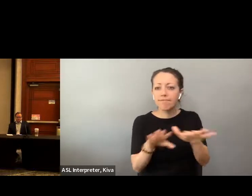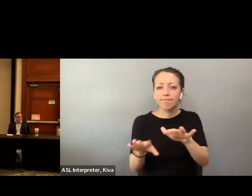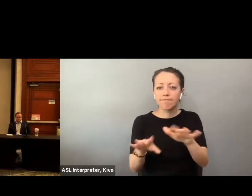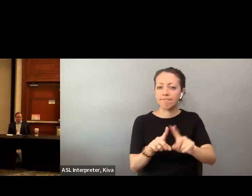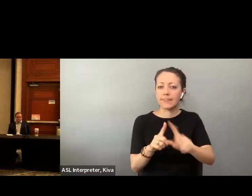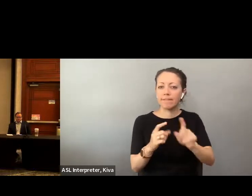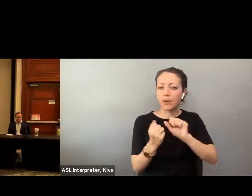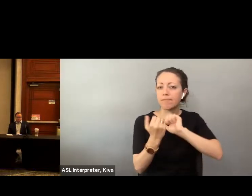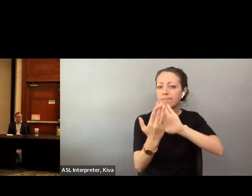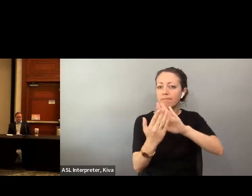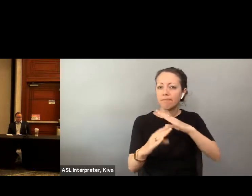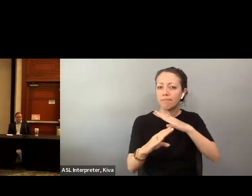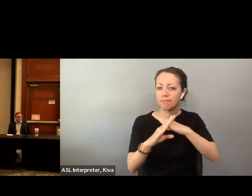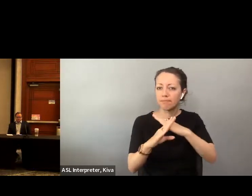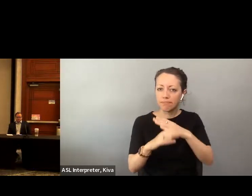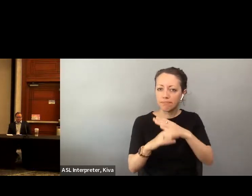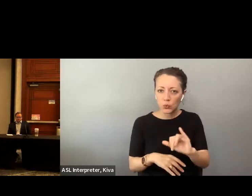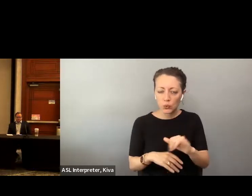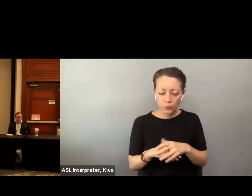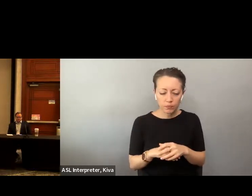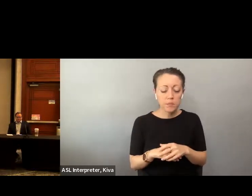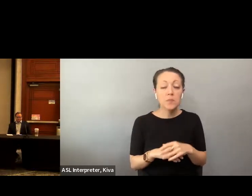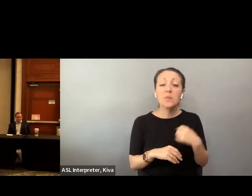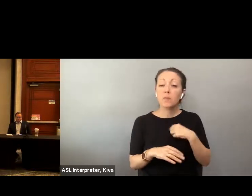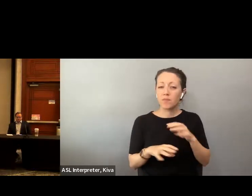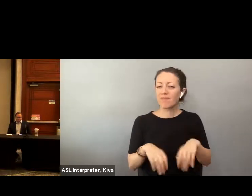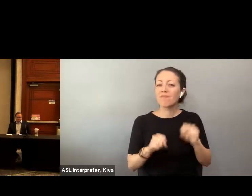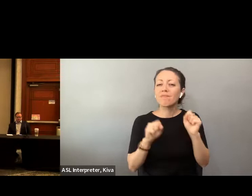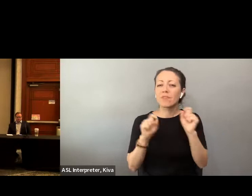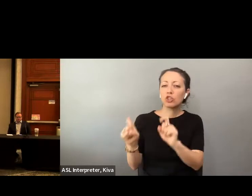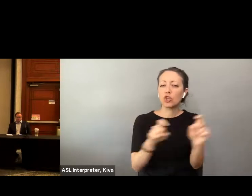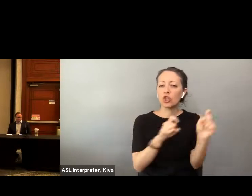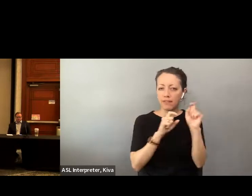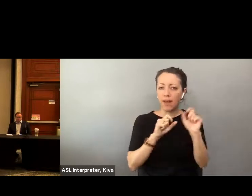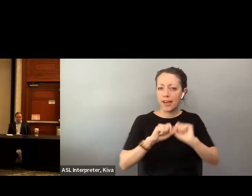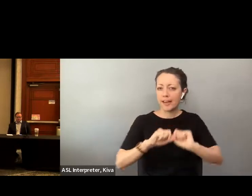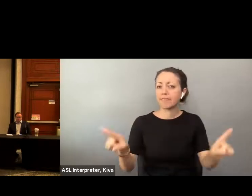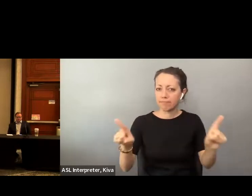and the difficulties faced by people with disabilities. We have a -- some of our surveys we've done have been funded